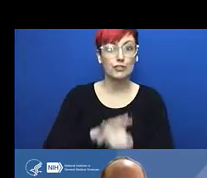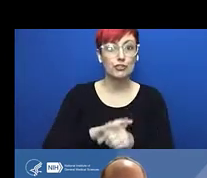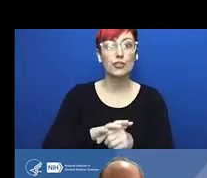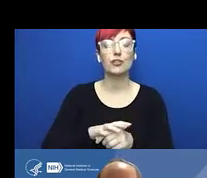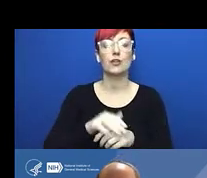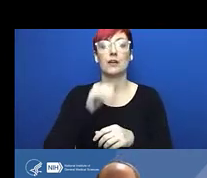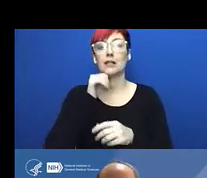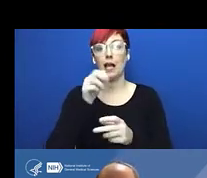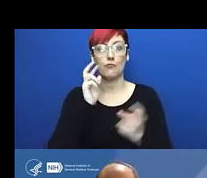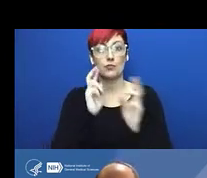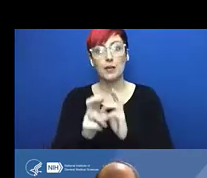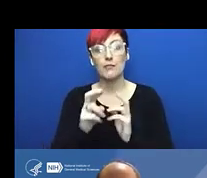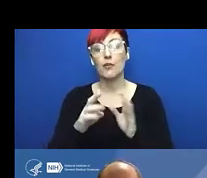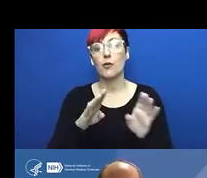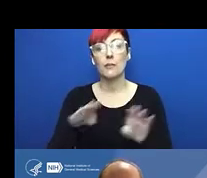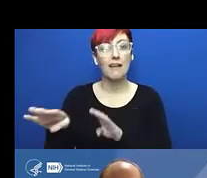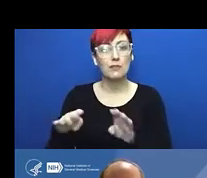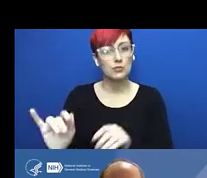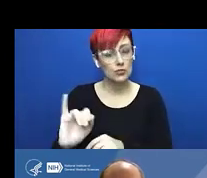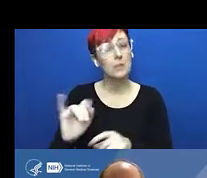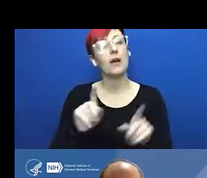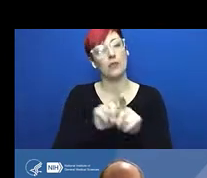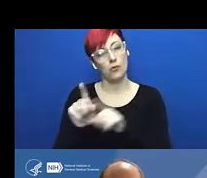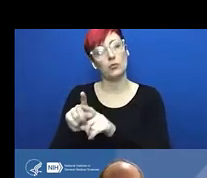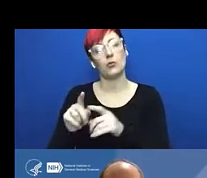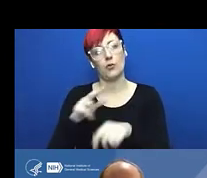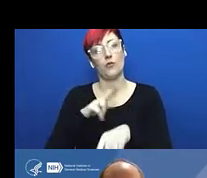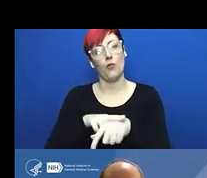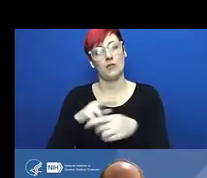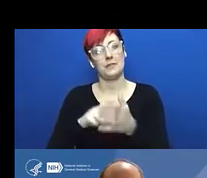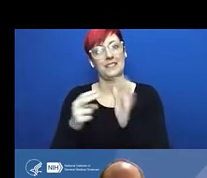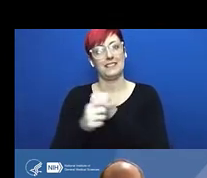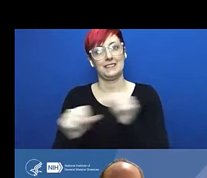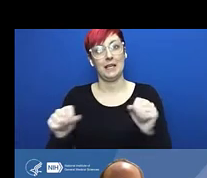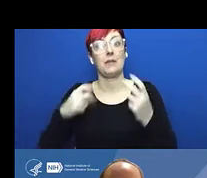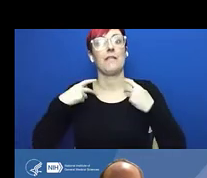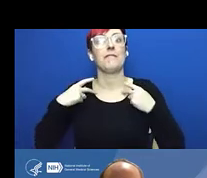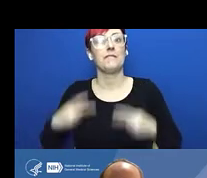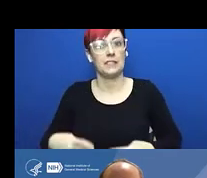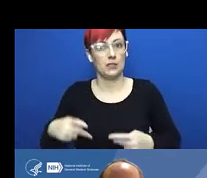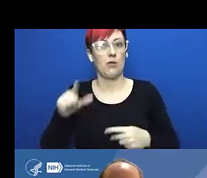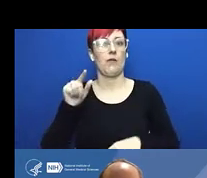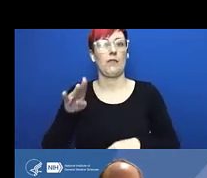Unfortunately despite the fact that the post doc actually made the PI aware of this event,